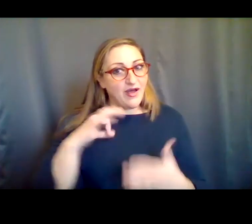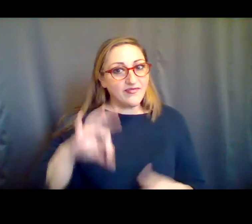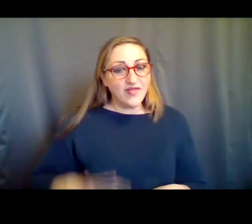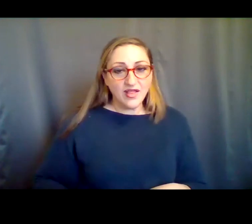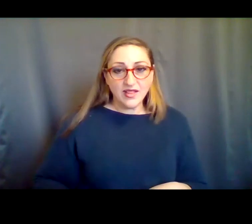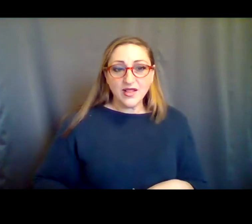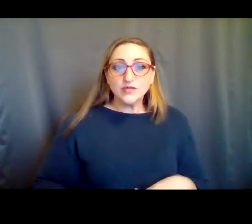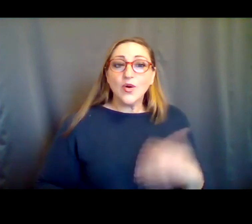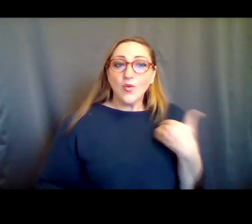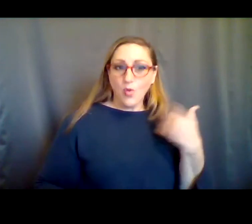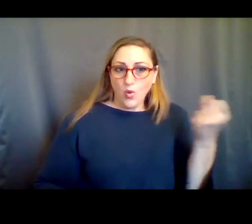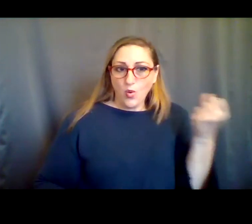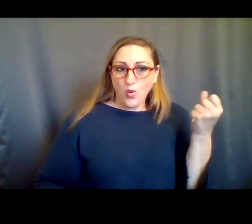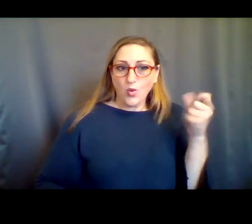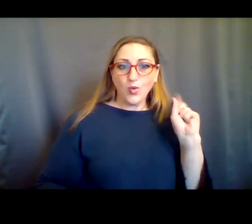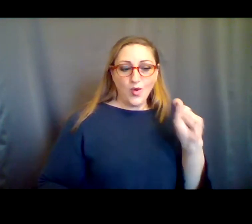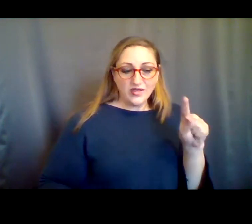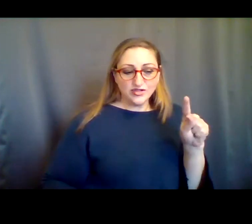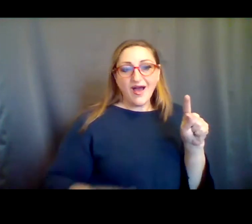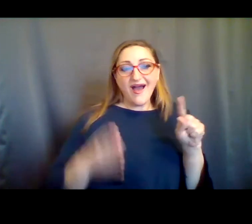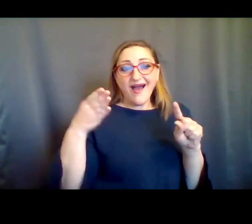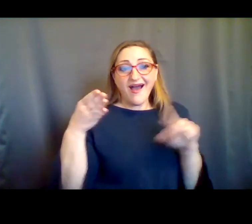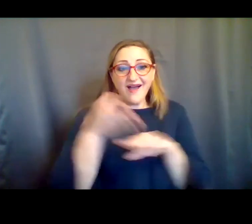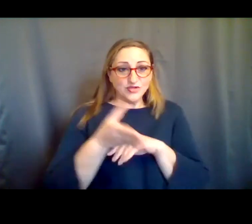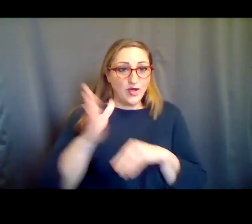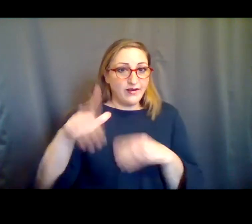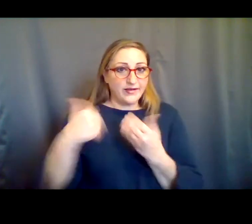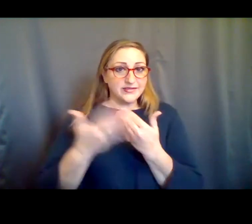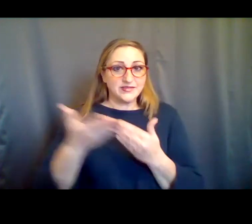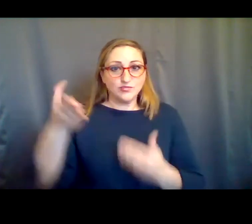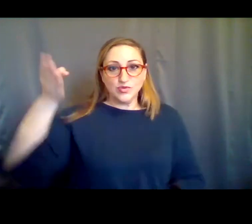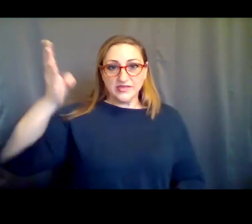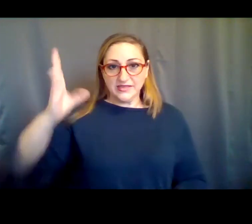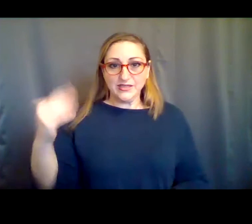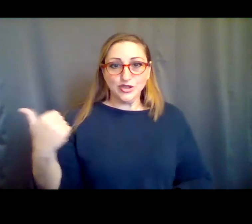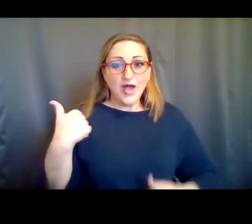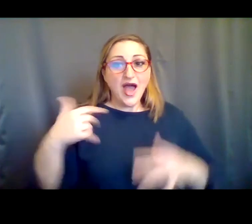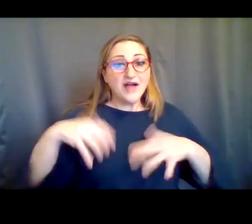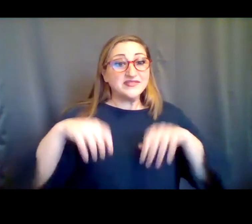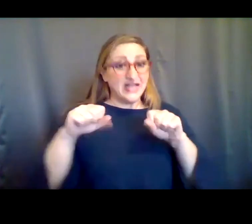. We'll hold questions until after our next present er. And I'll note also I have taken class